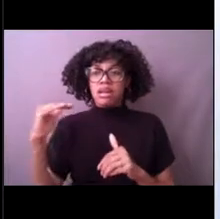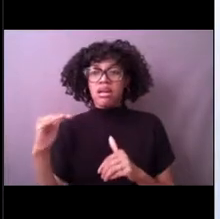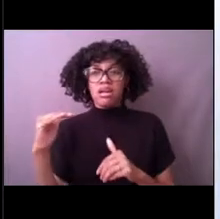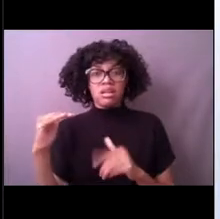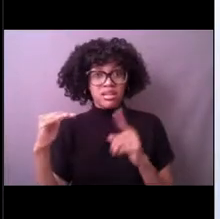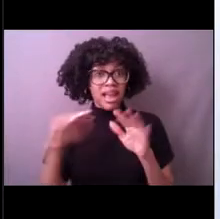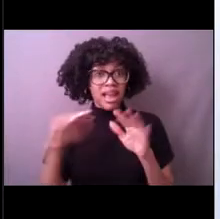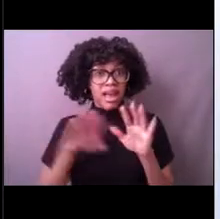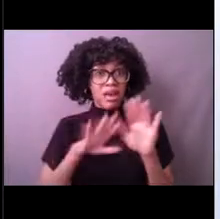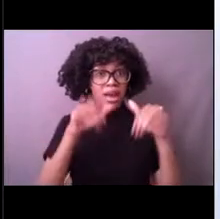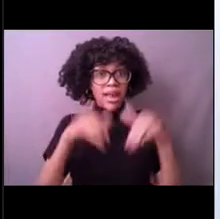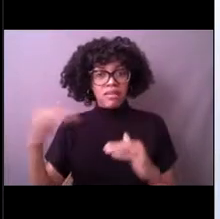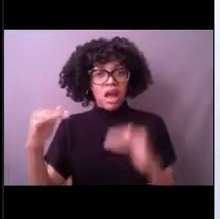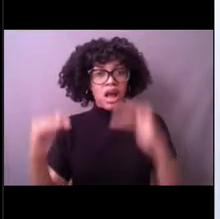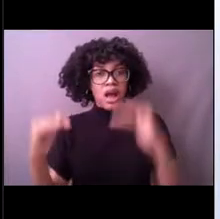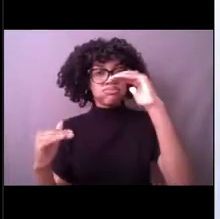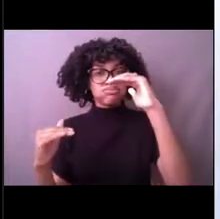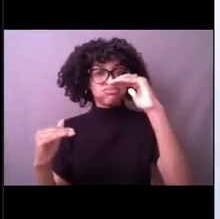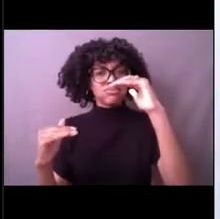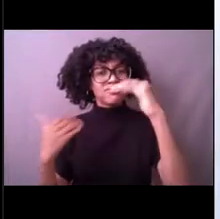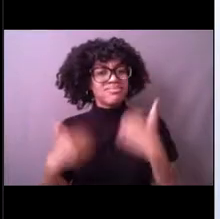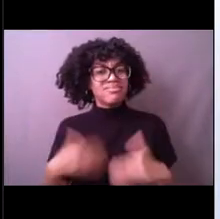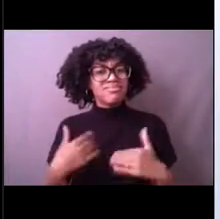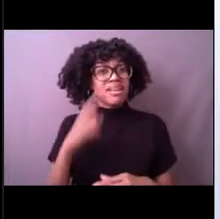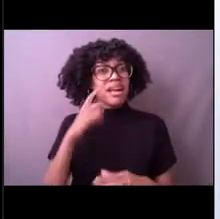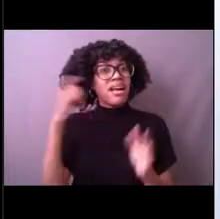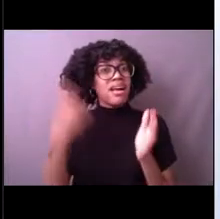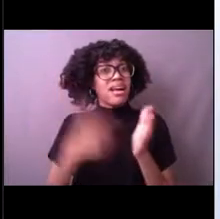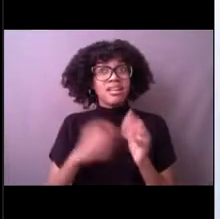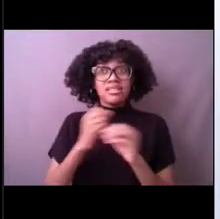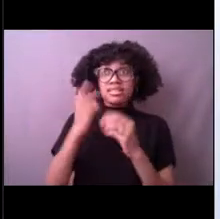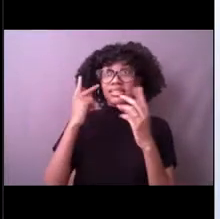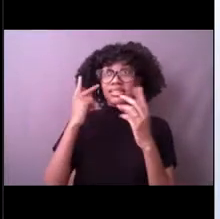and it's very, very scary to be in that situation.